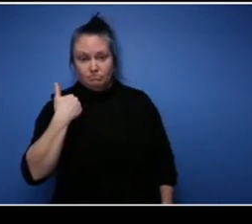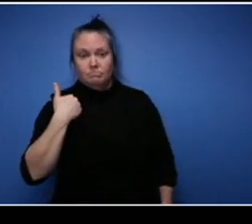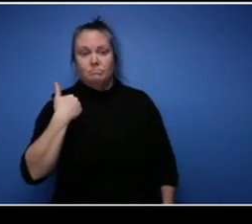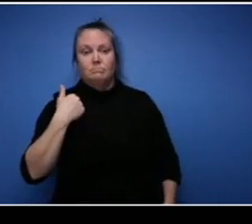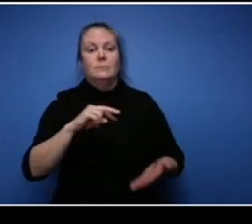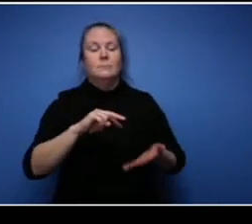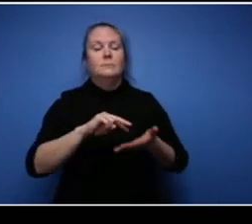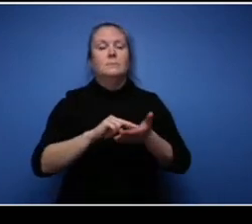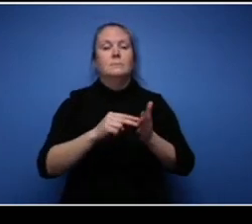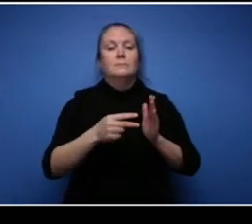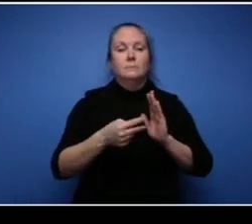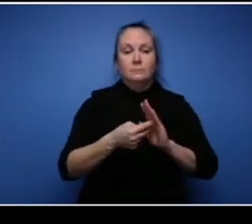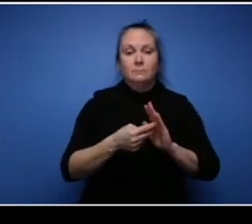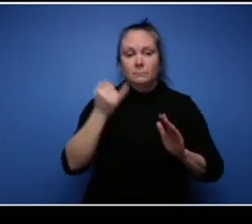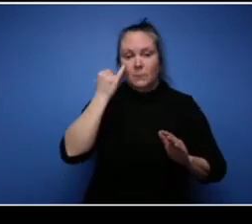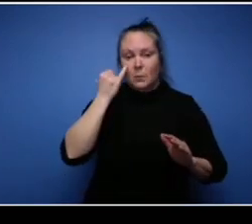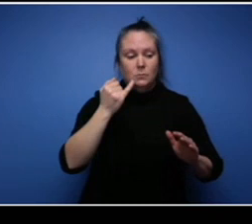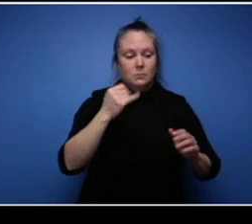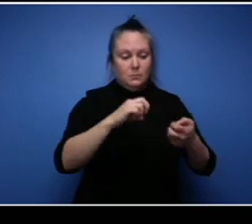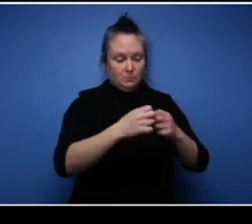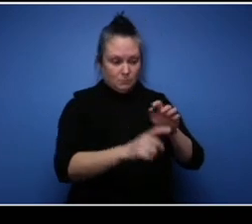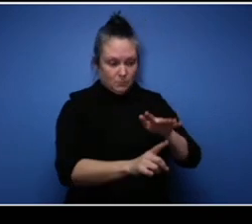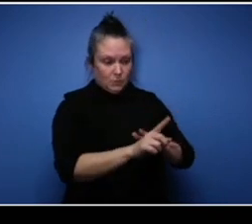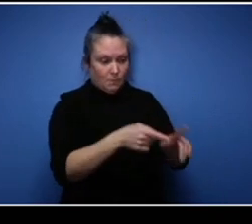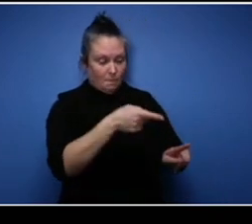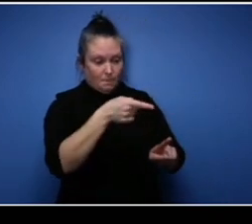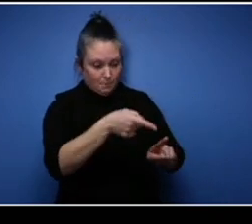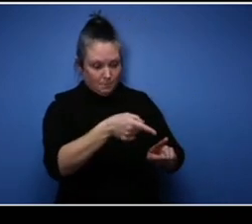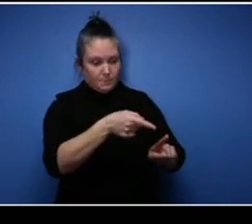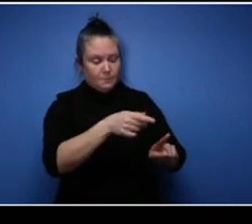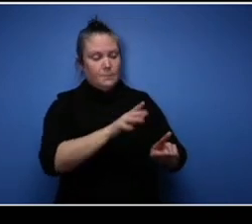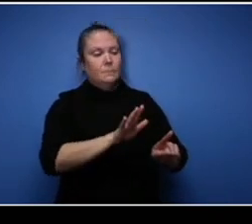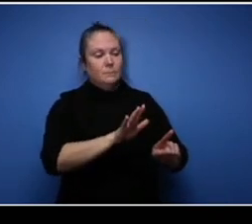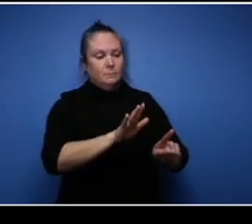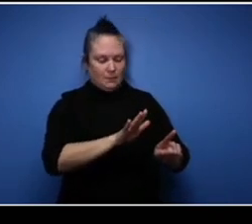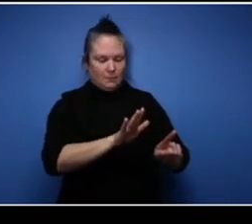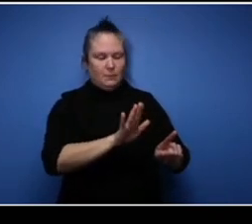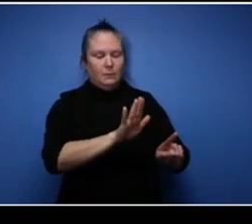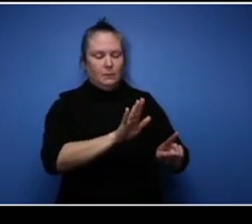certain issues at work and be able to you know set that boundary from getting too stressed